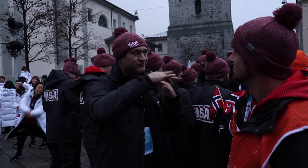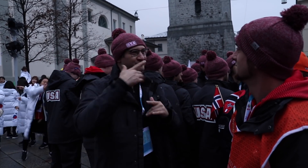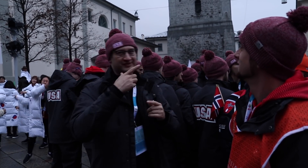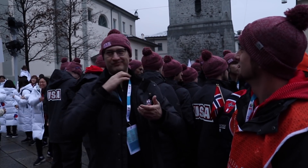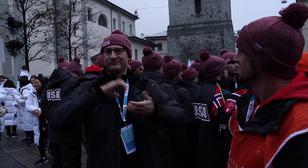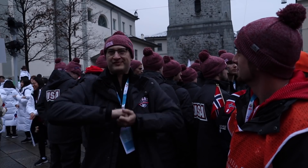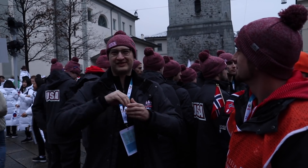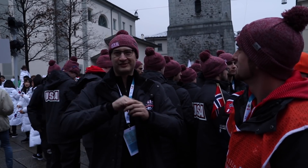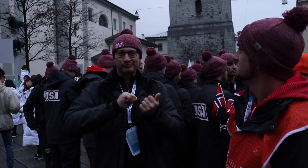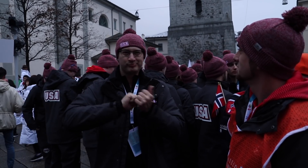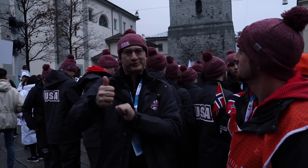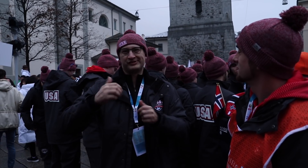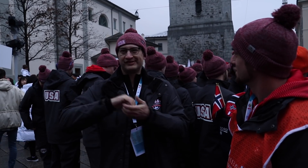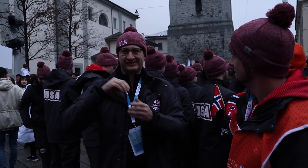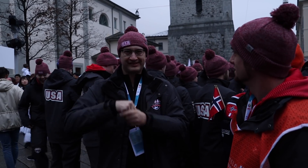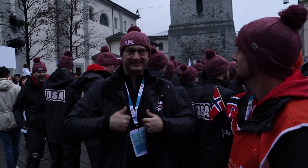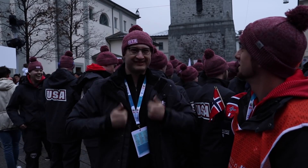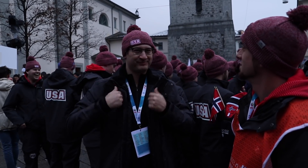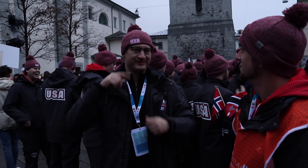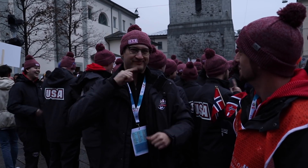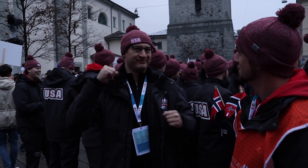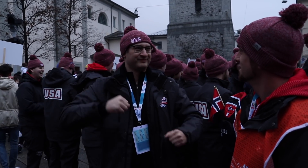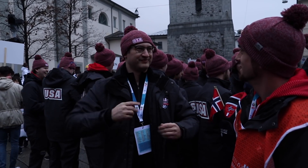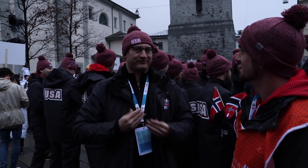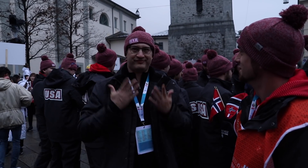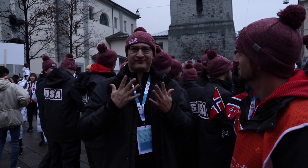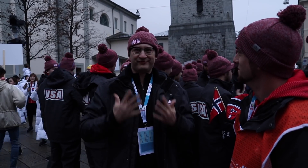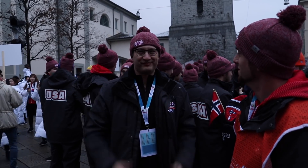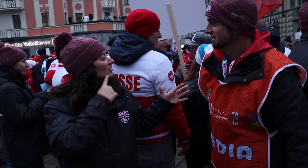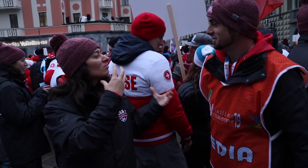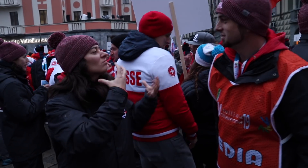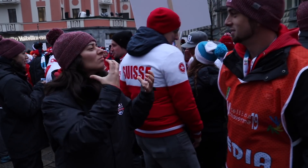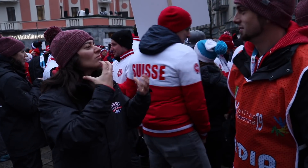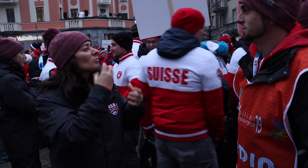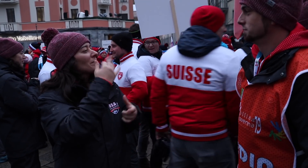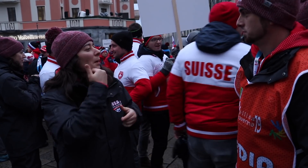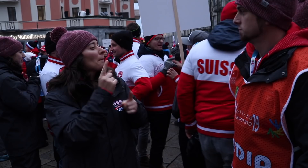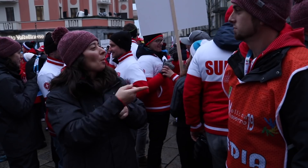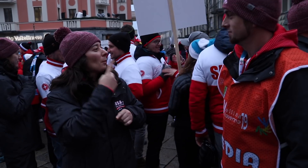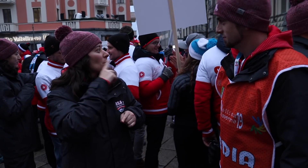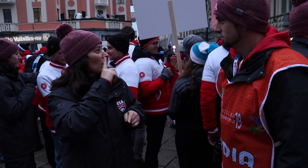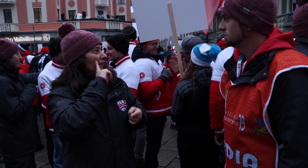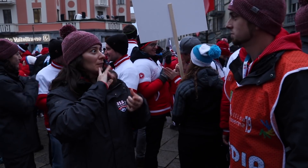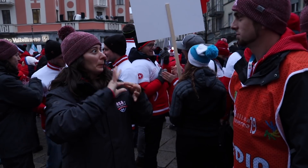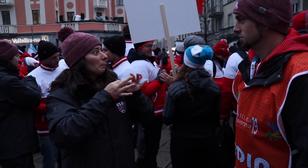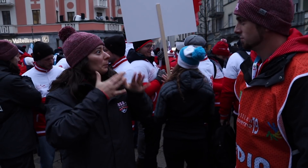to be together in sports and life, is really inspiring. It's amazing and one of the best moments for a Deaflympian,